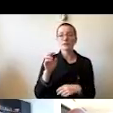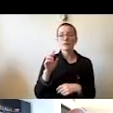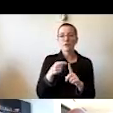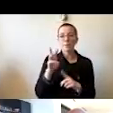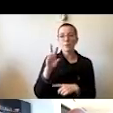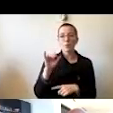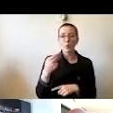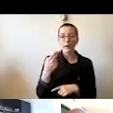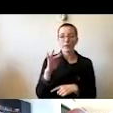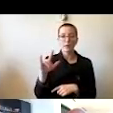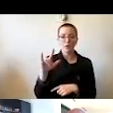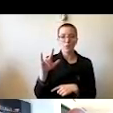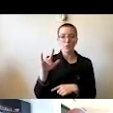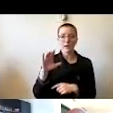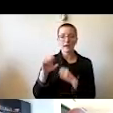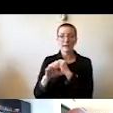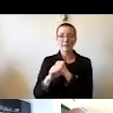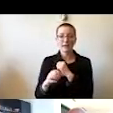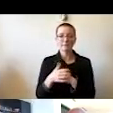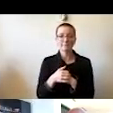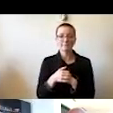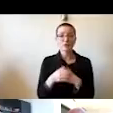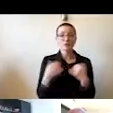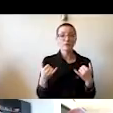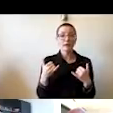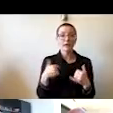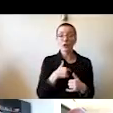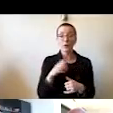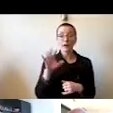Today, we are more than 95% of the way toward the goal